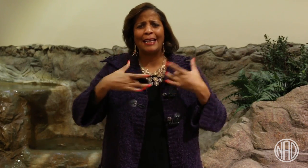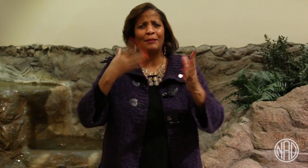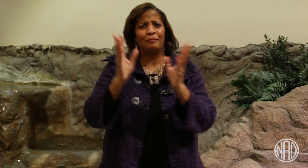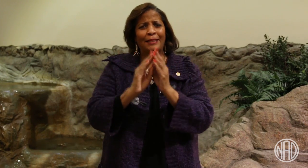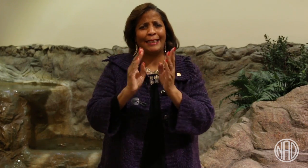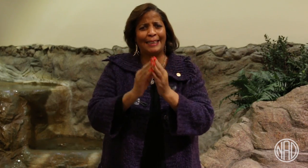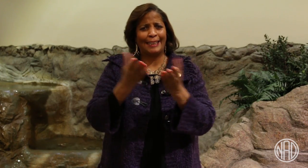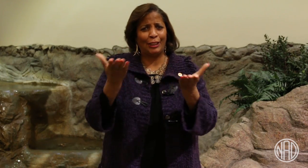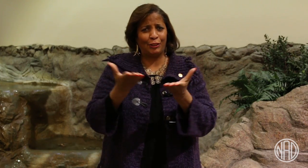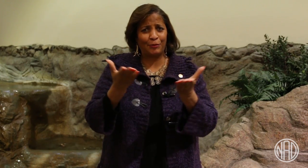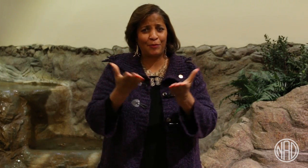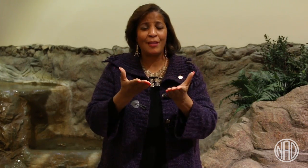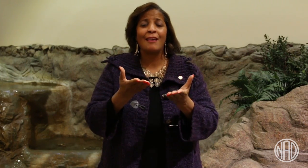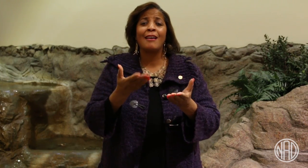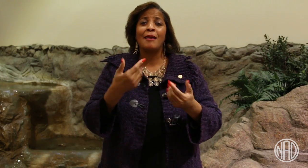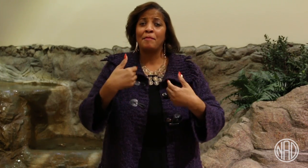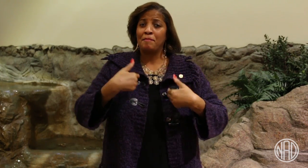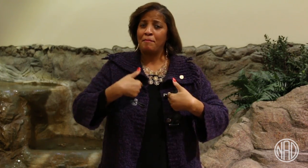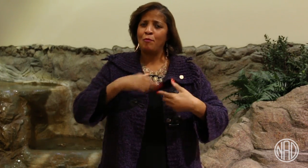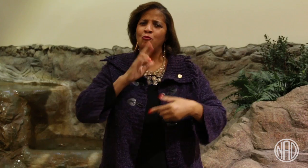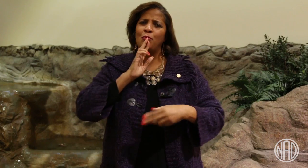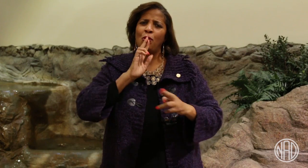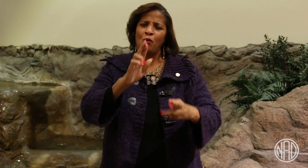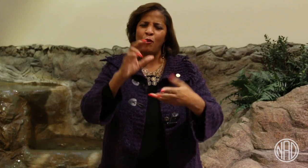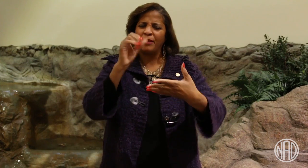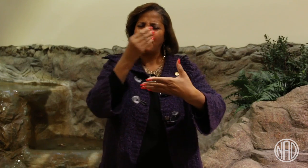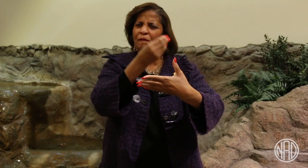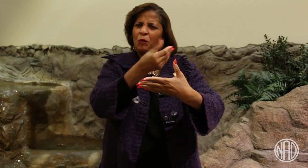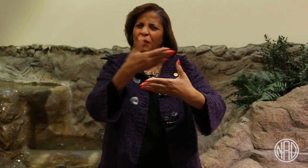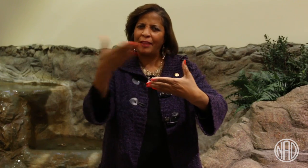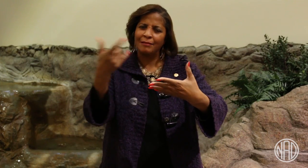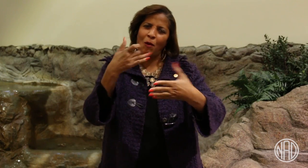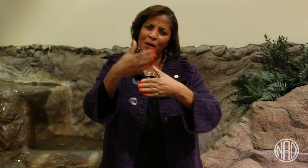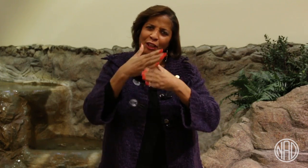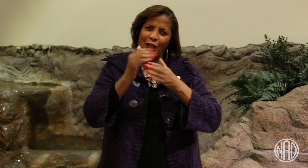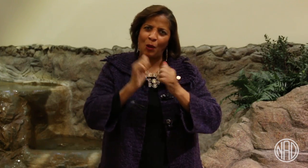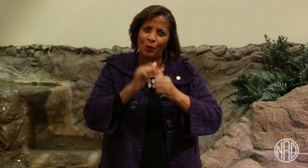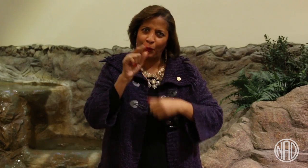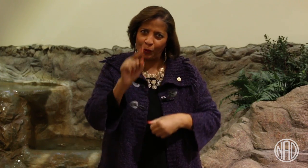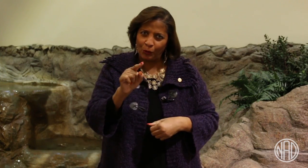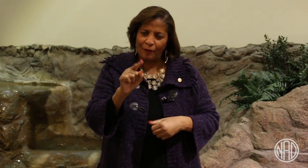We're having an exciting meeting here and I'd like to share my report covering a few things.